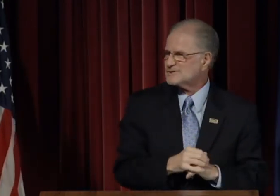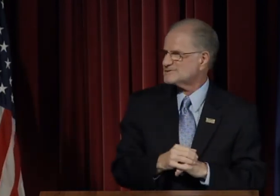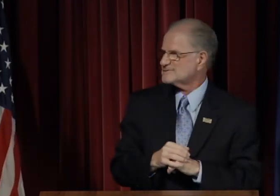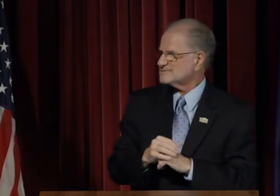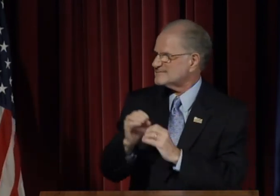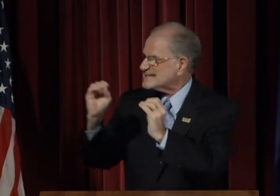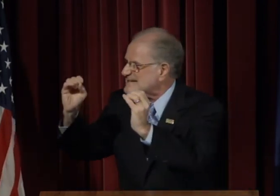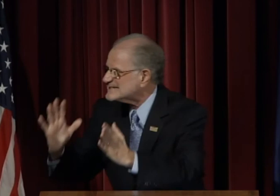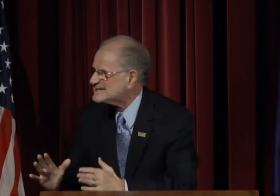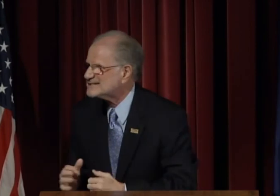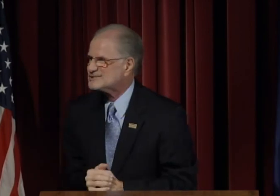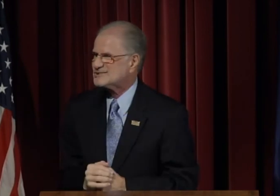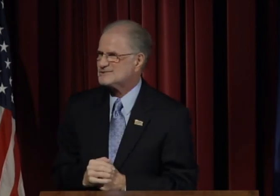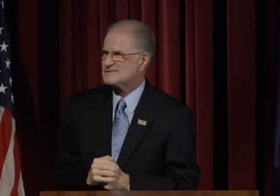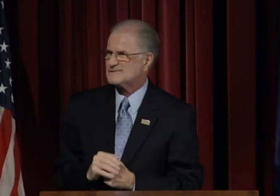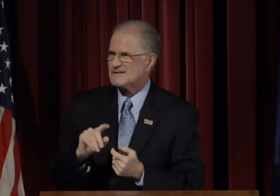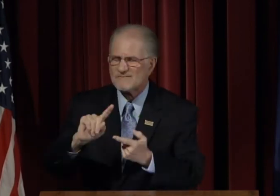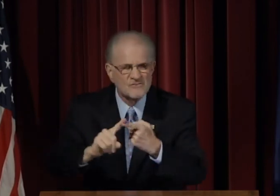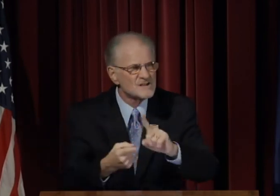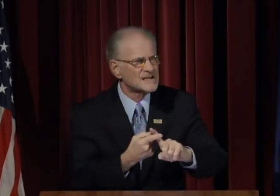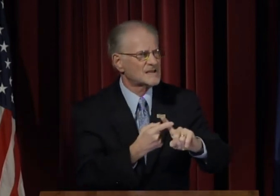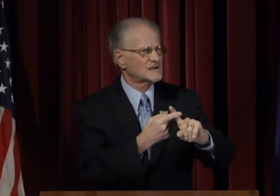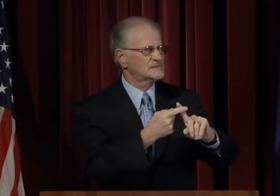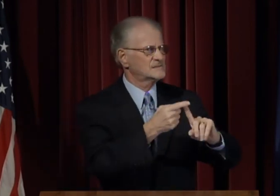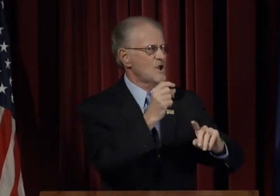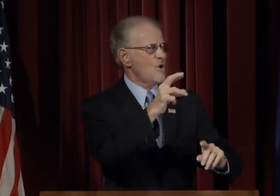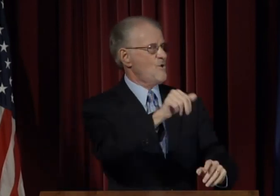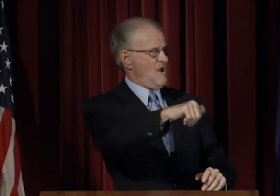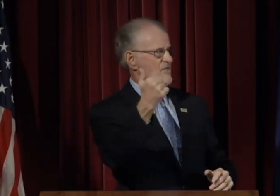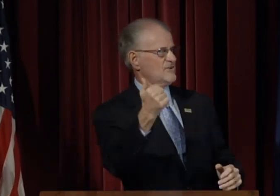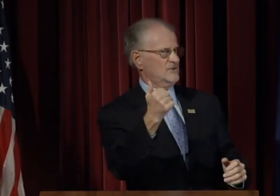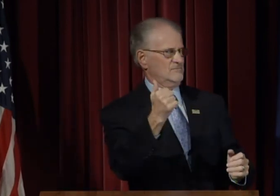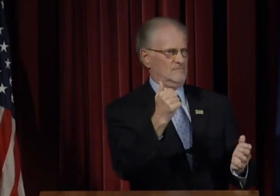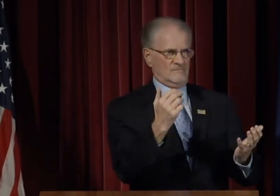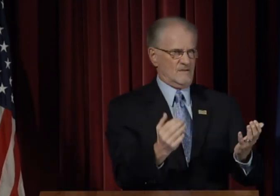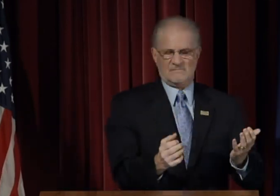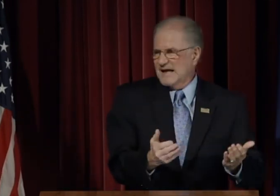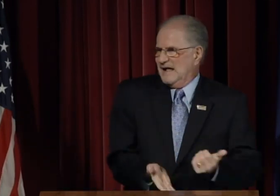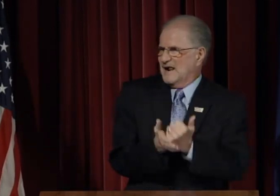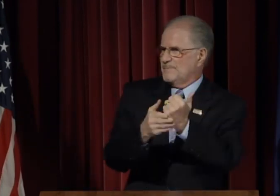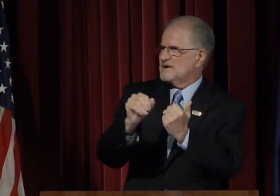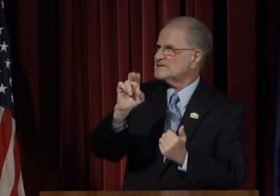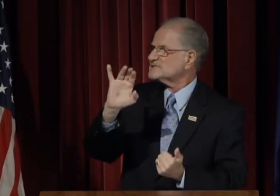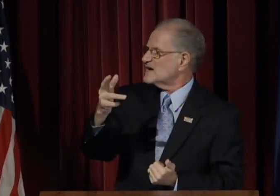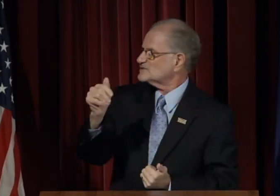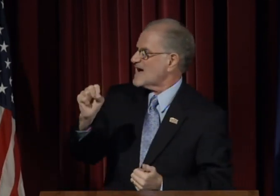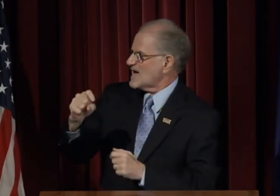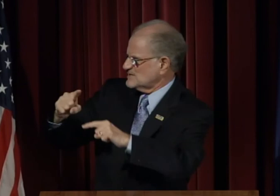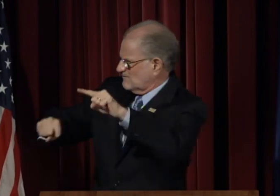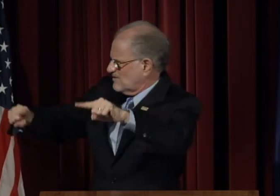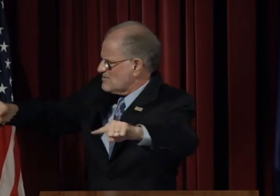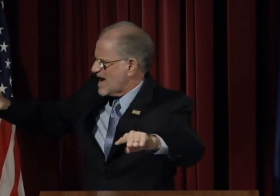counselors, teachers, friends, or other types of help